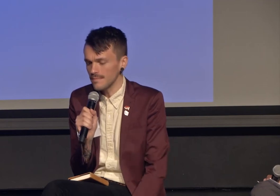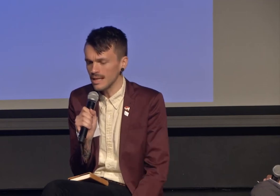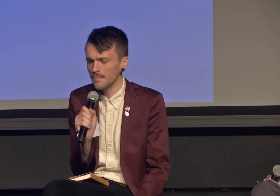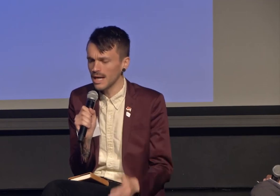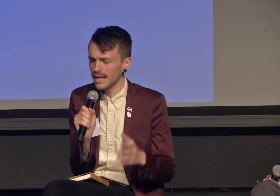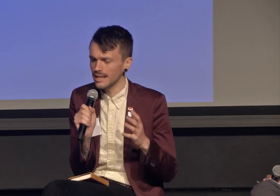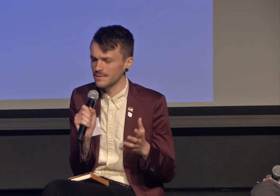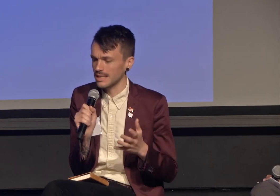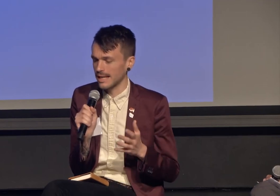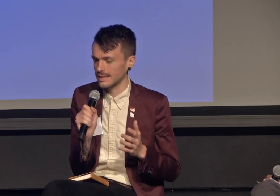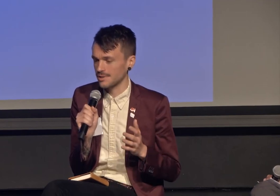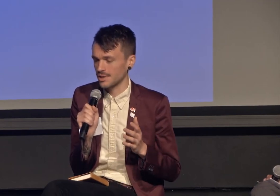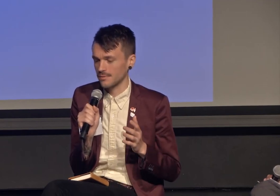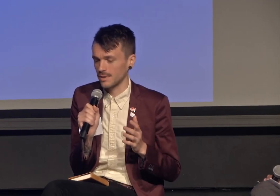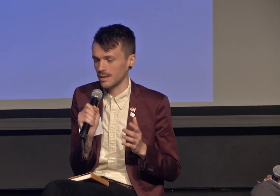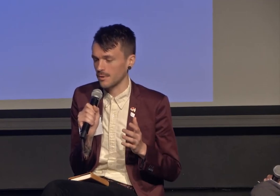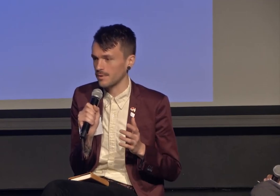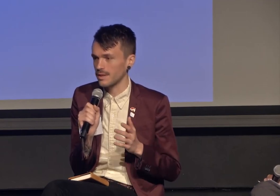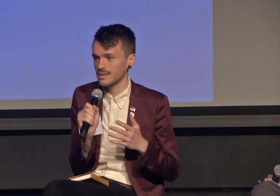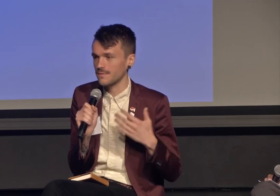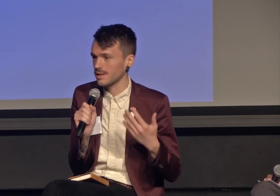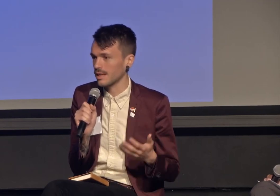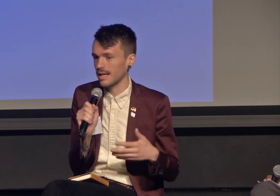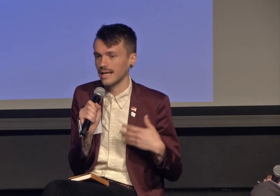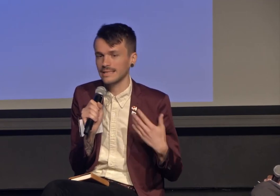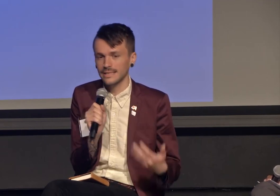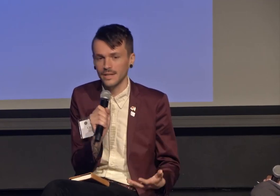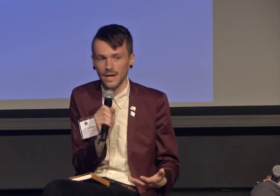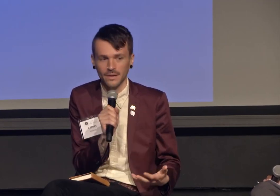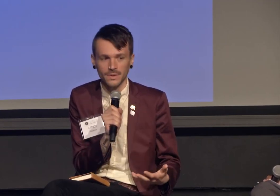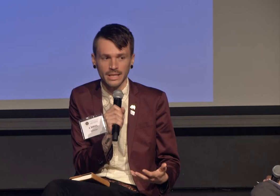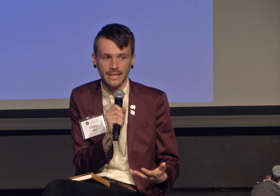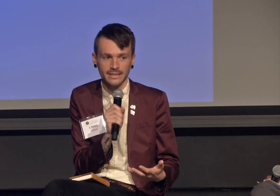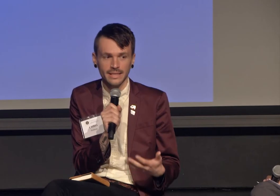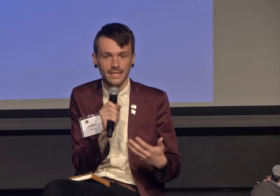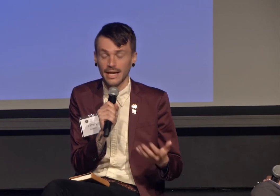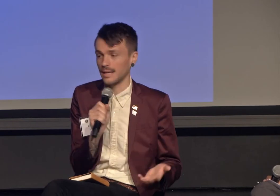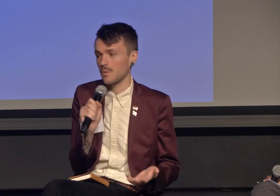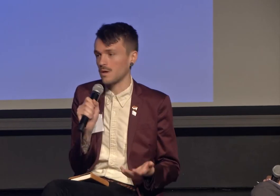But I lived in that tension for a number of years, feeling like I didn't know how to relate anymore